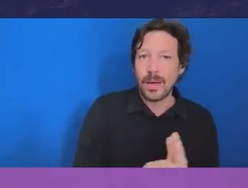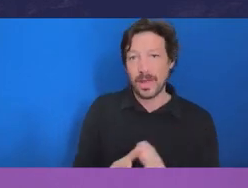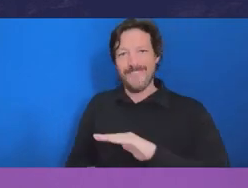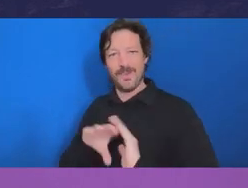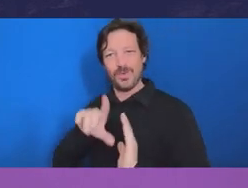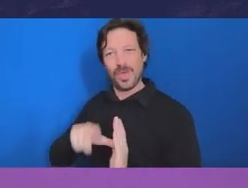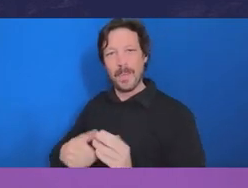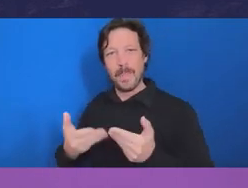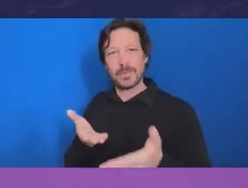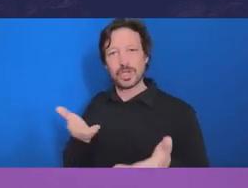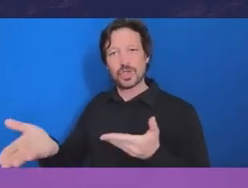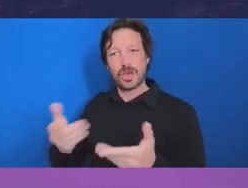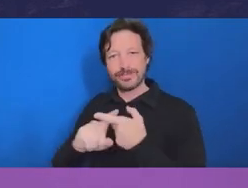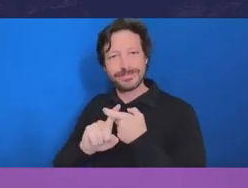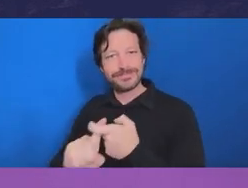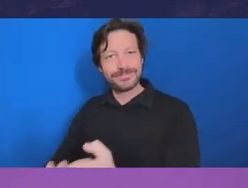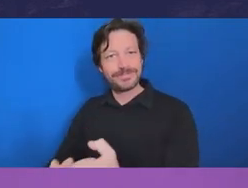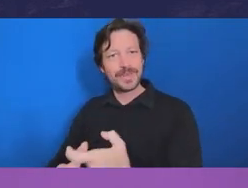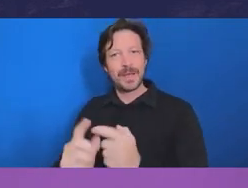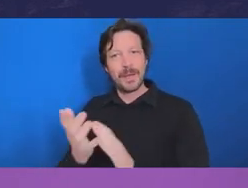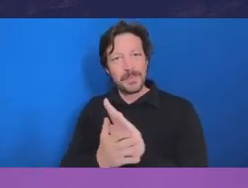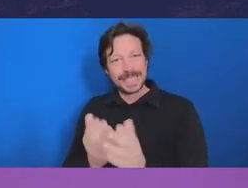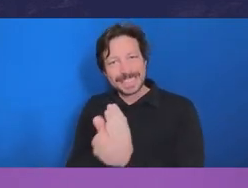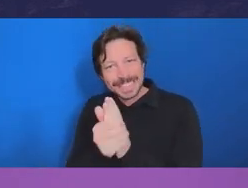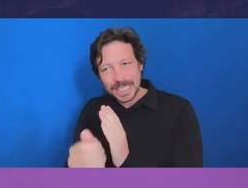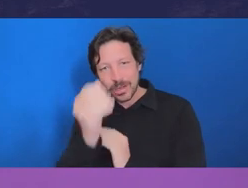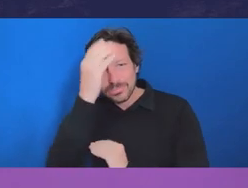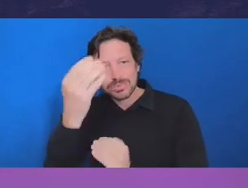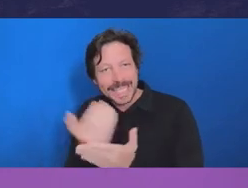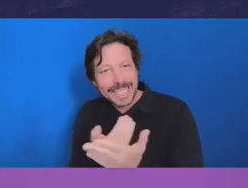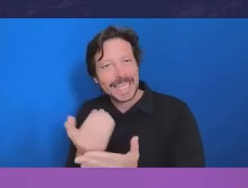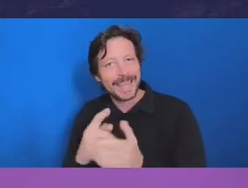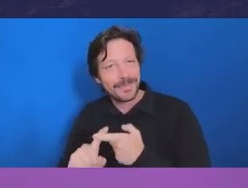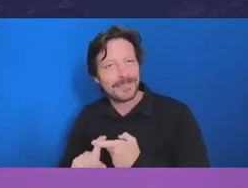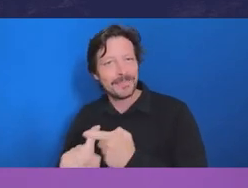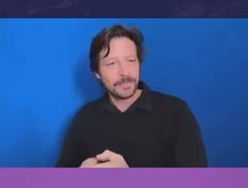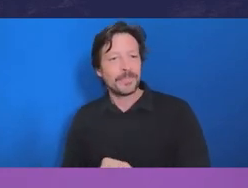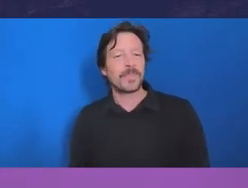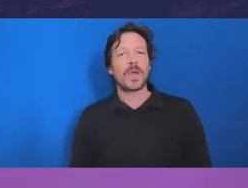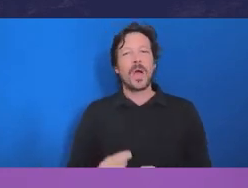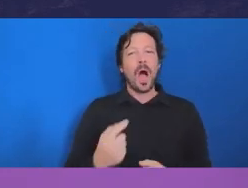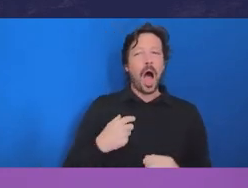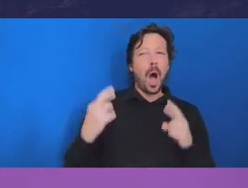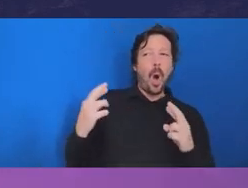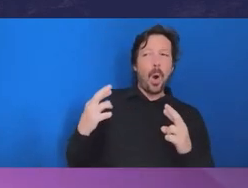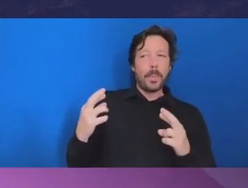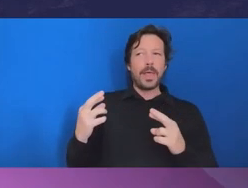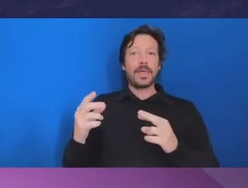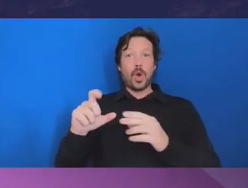So I guess I'm I'm hoping, I'm optimistic that that would also be a direction that other jurisdictions will take it.